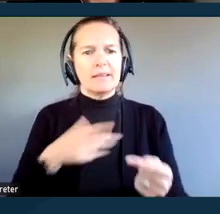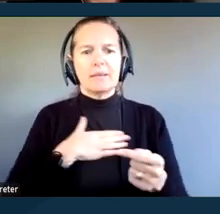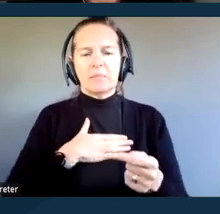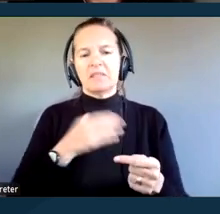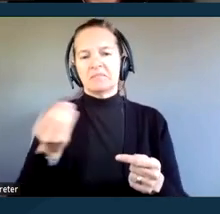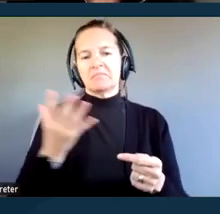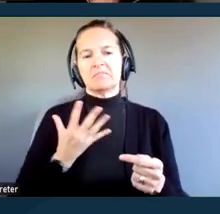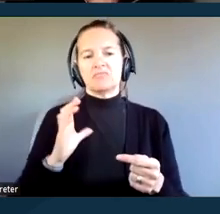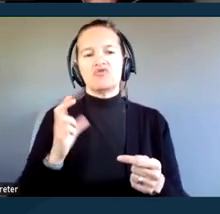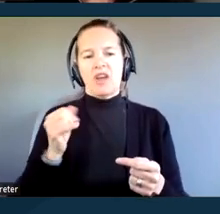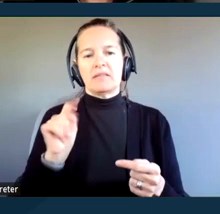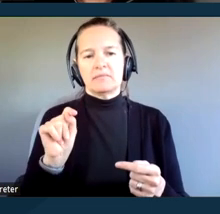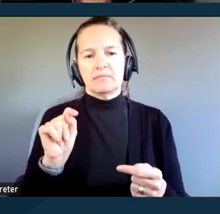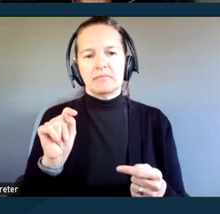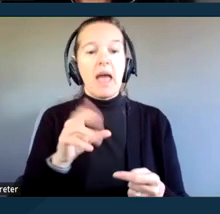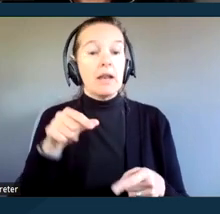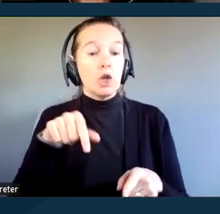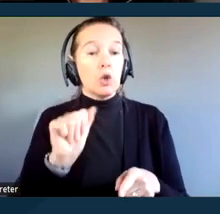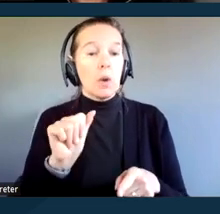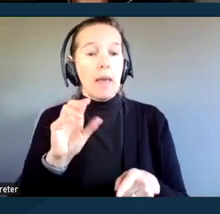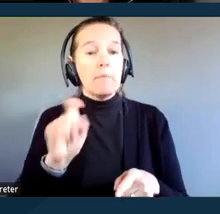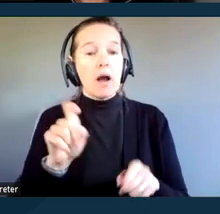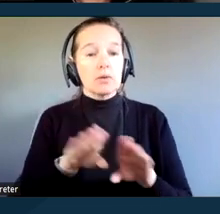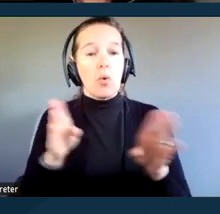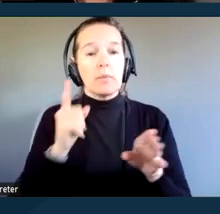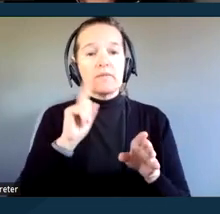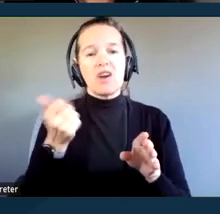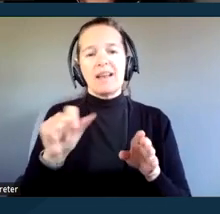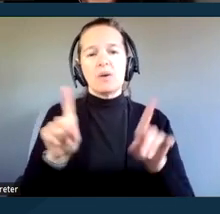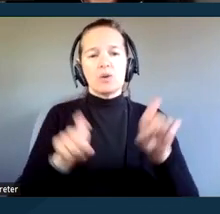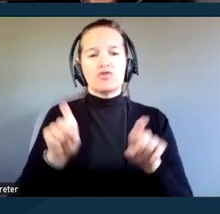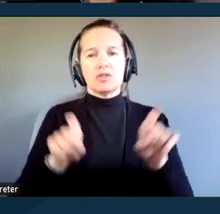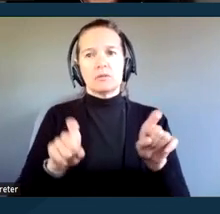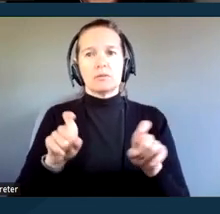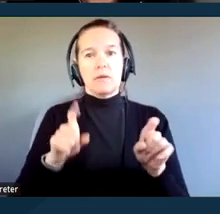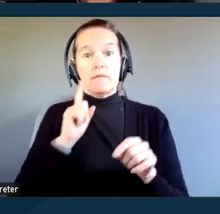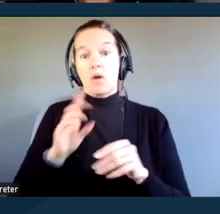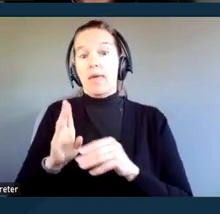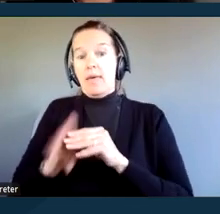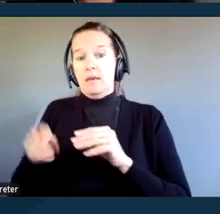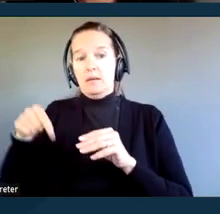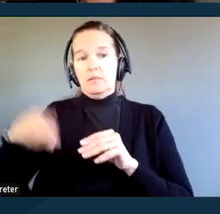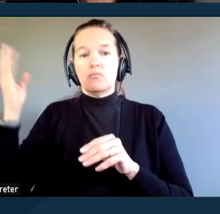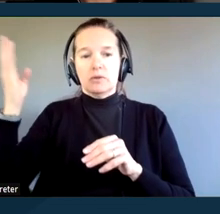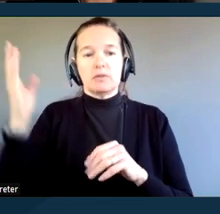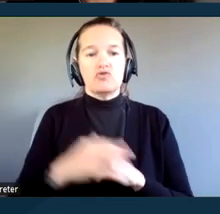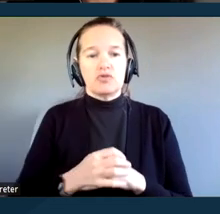The Q&A box is also open for questions that you might want us to address at the end of the presentation. Next slide.